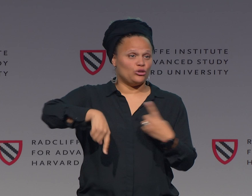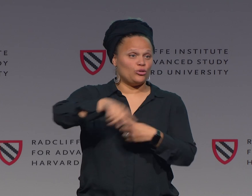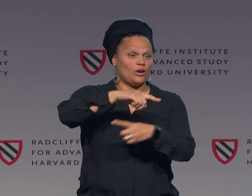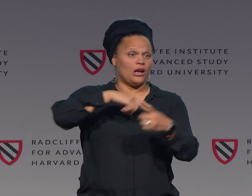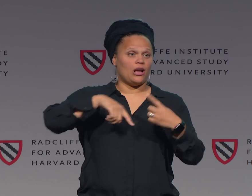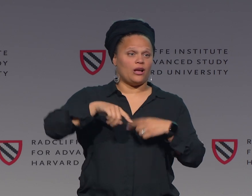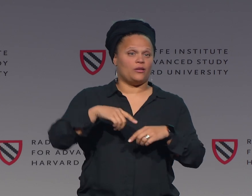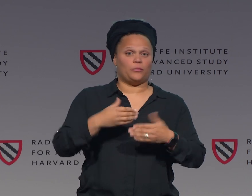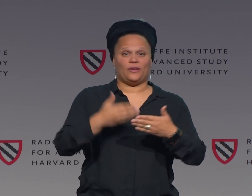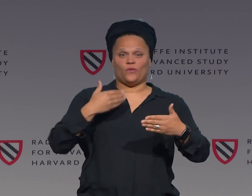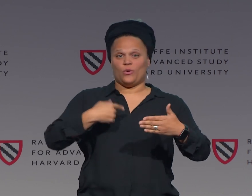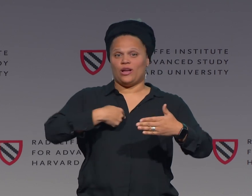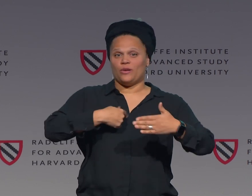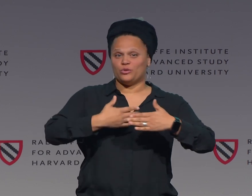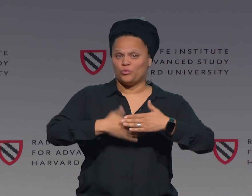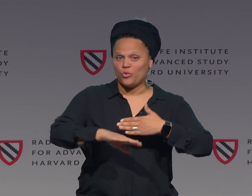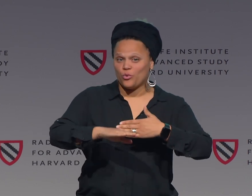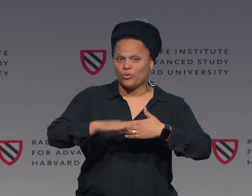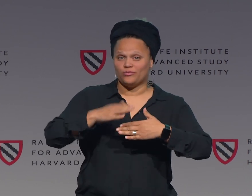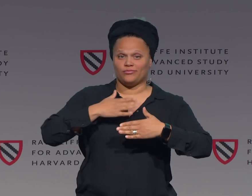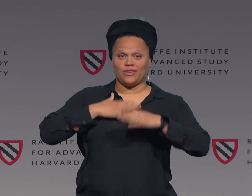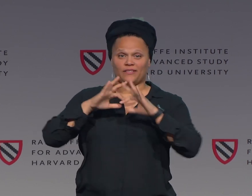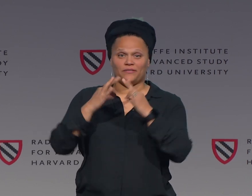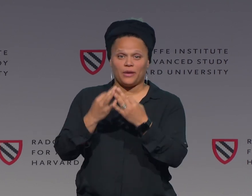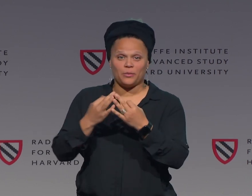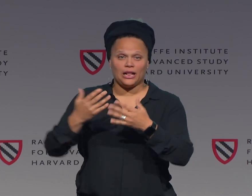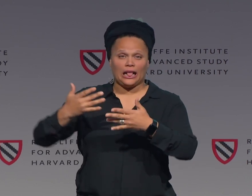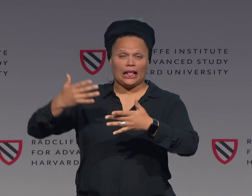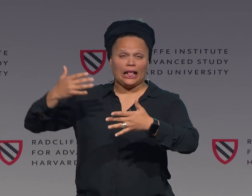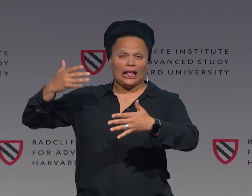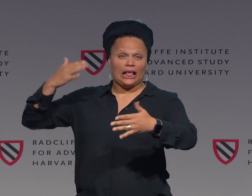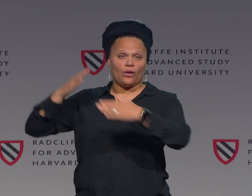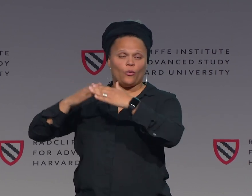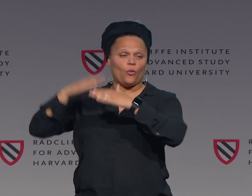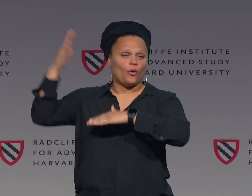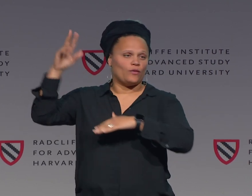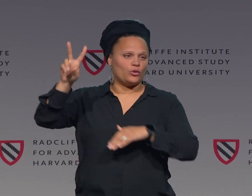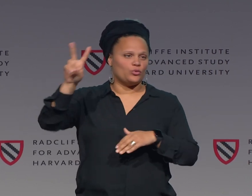This linguistic, beautiful language is something that I've had--